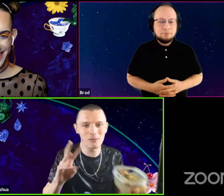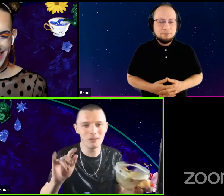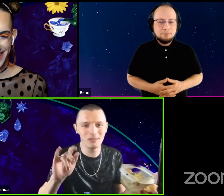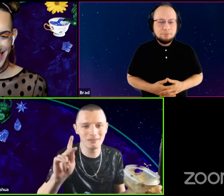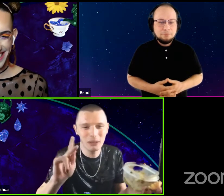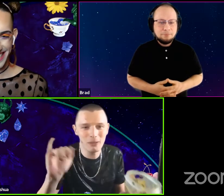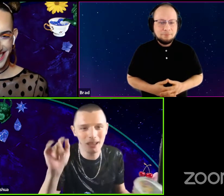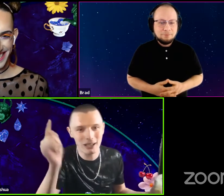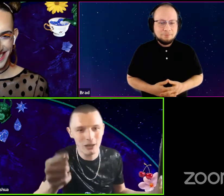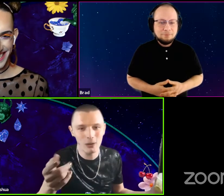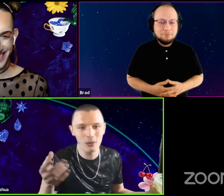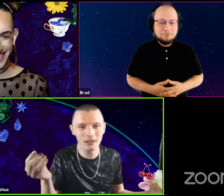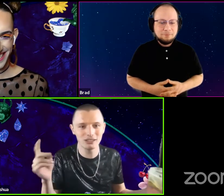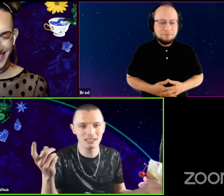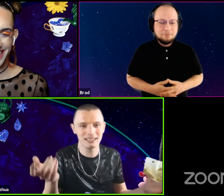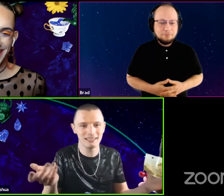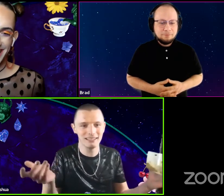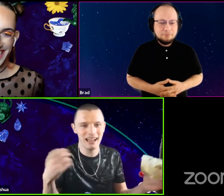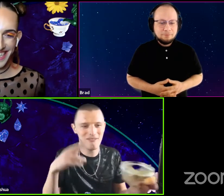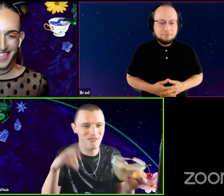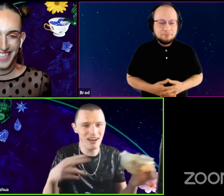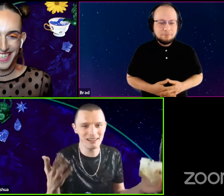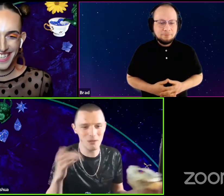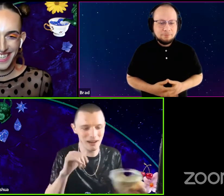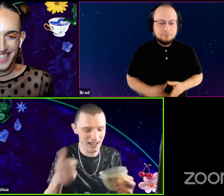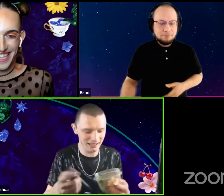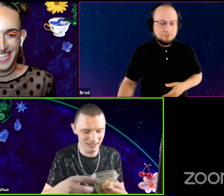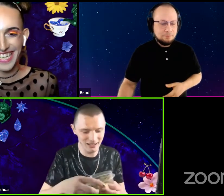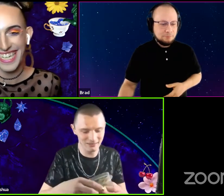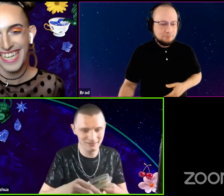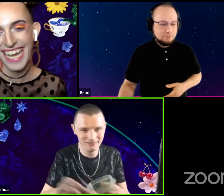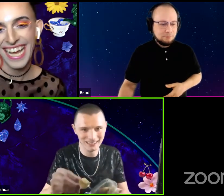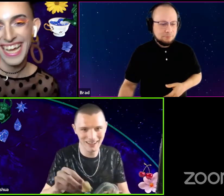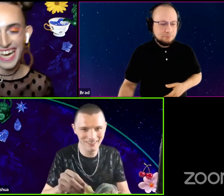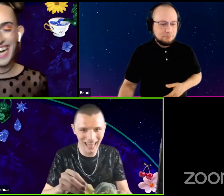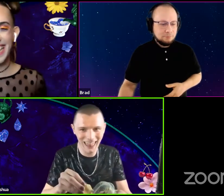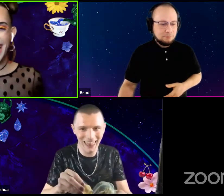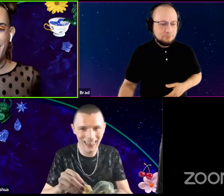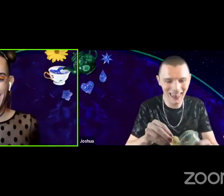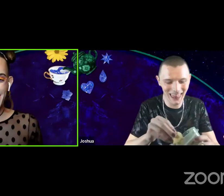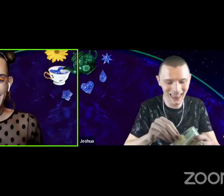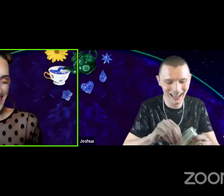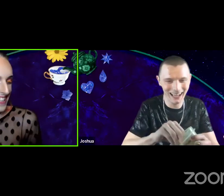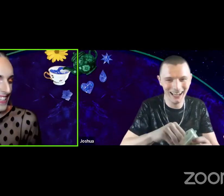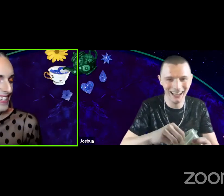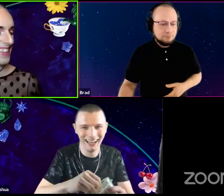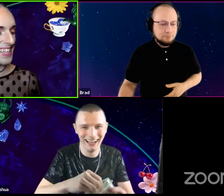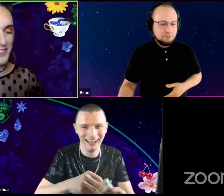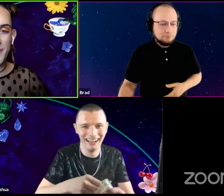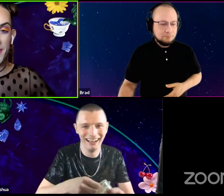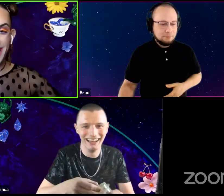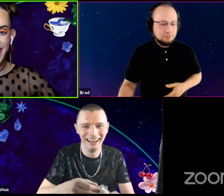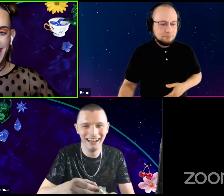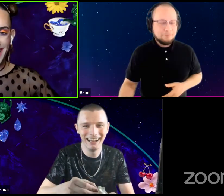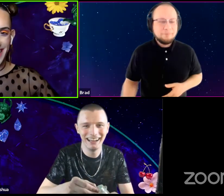People like you and just have fun. Why not? You know I love it. Oh, thanks for being here.